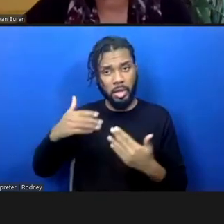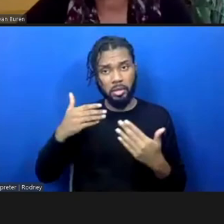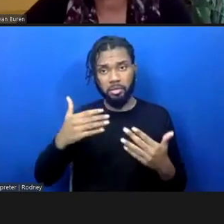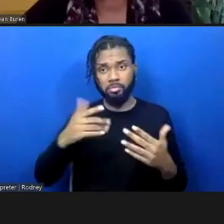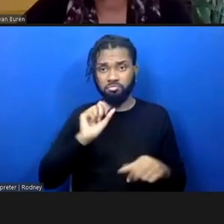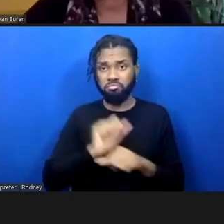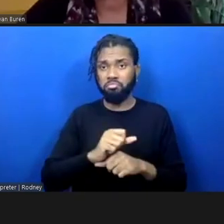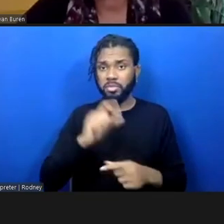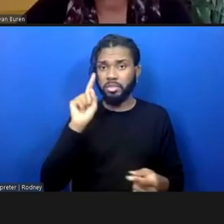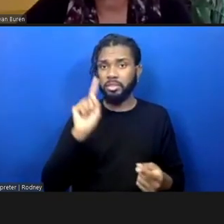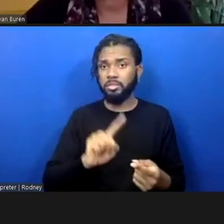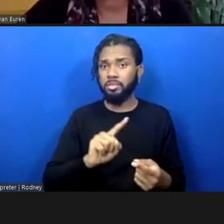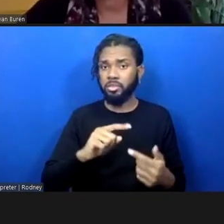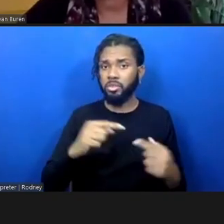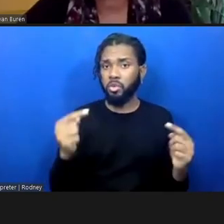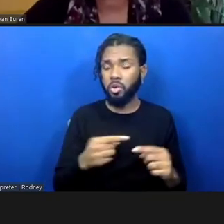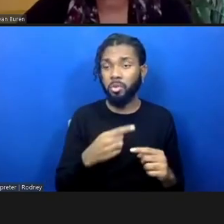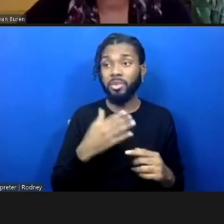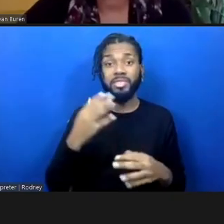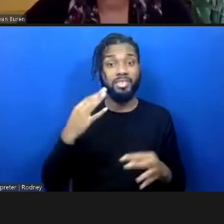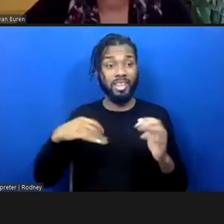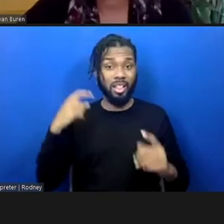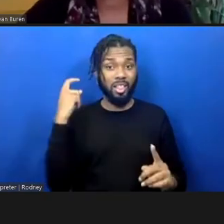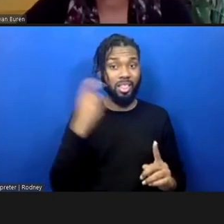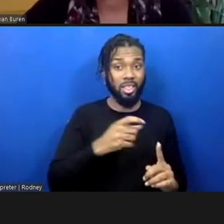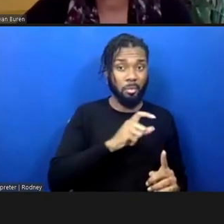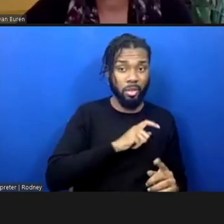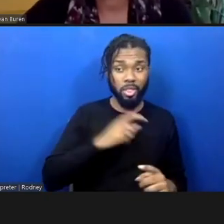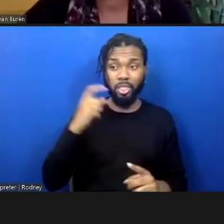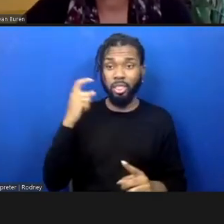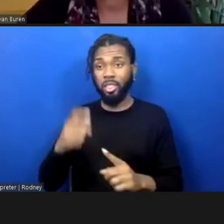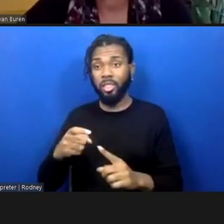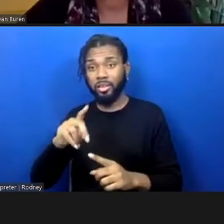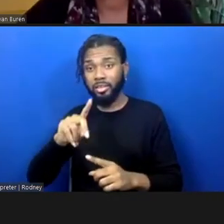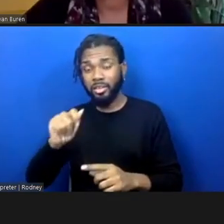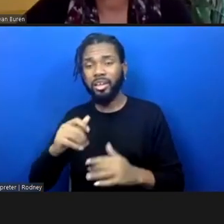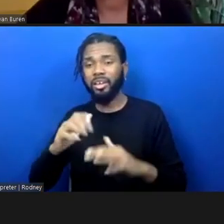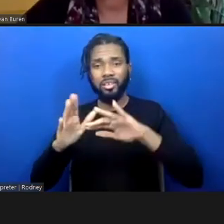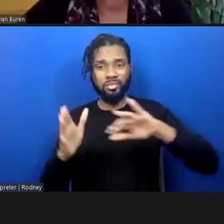And to have these grants go to artists and go to the things that crime